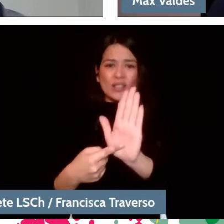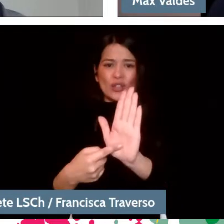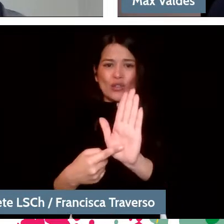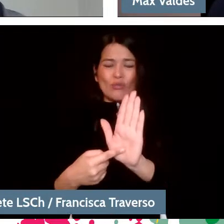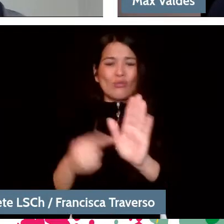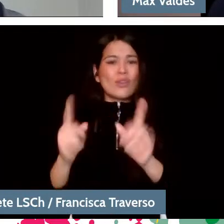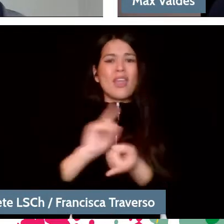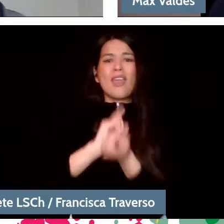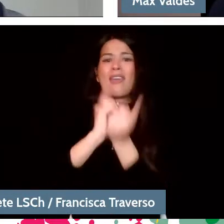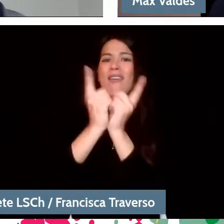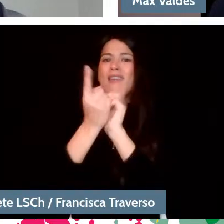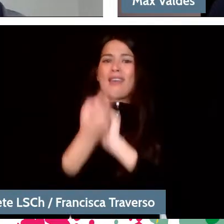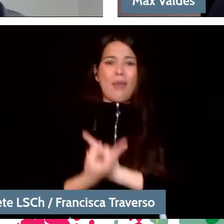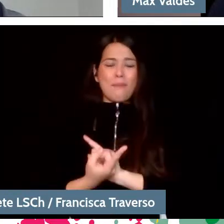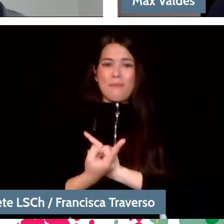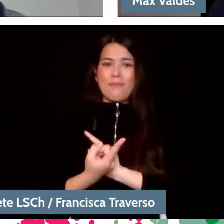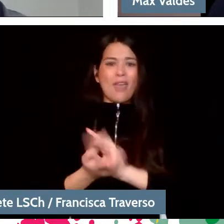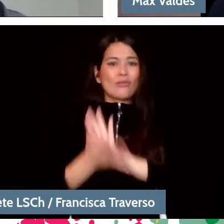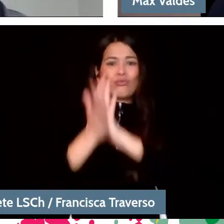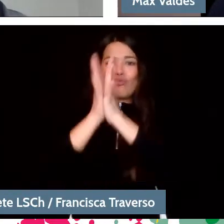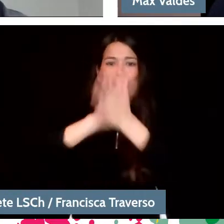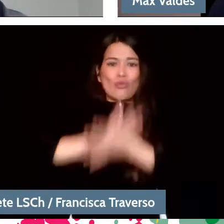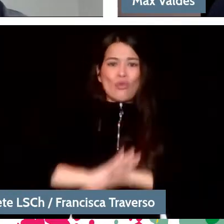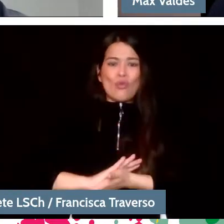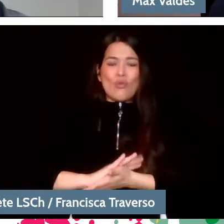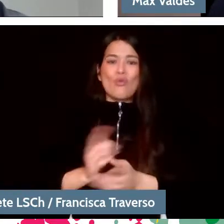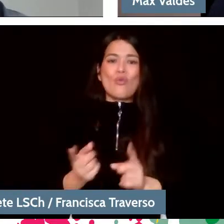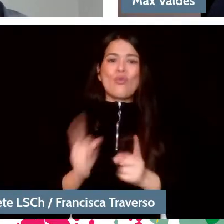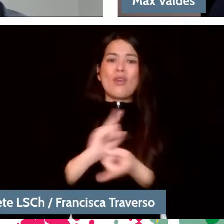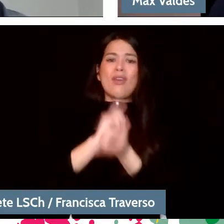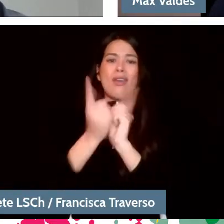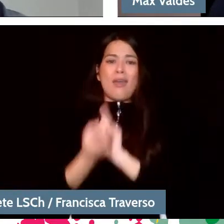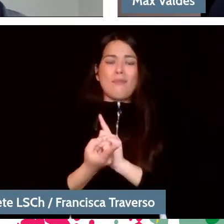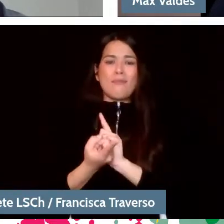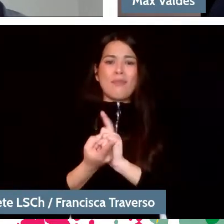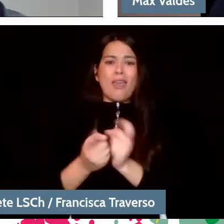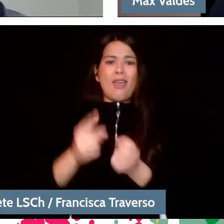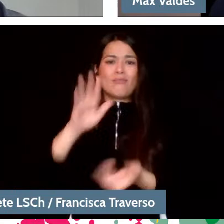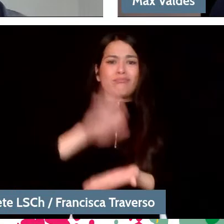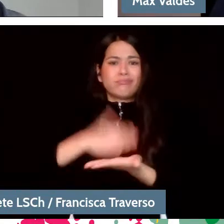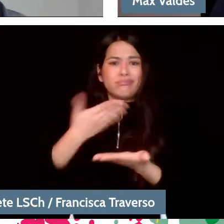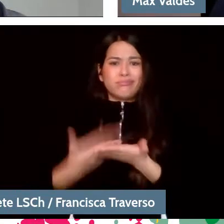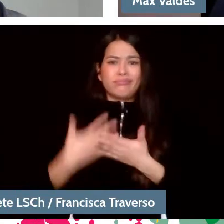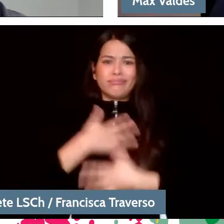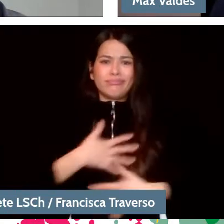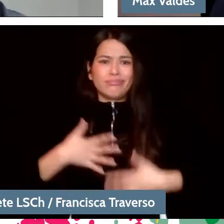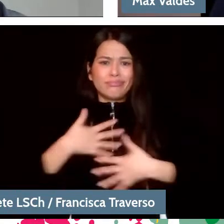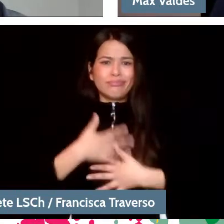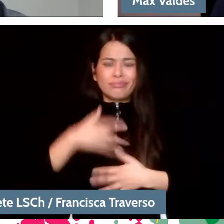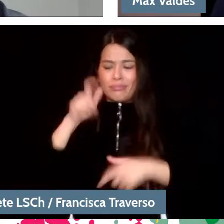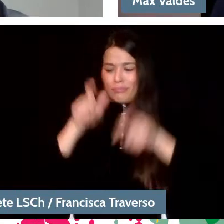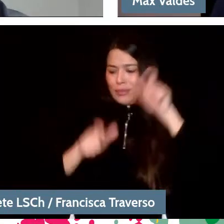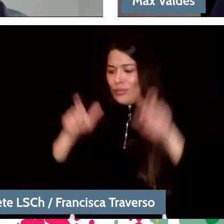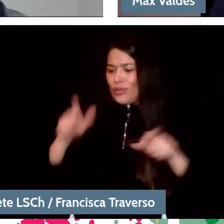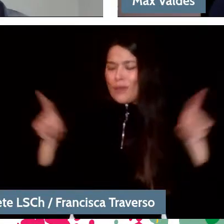the orchestras change, the moods change, the states of the musicians change from one day to the next. Therefore...